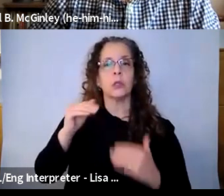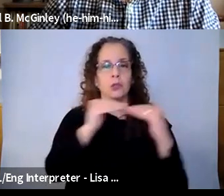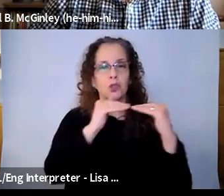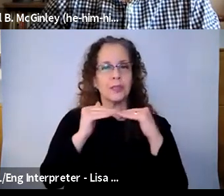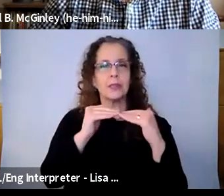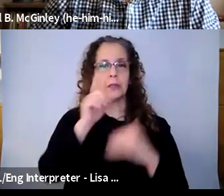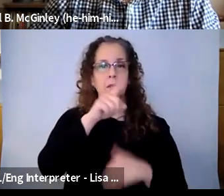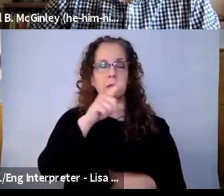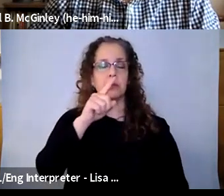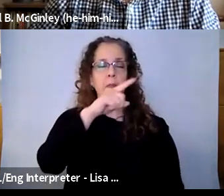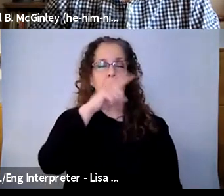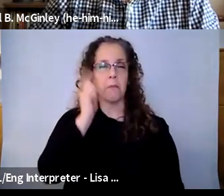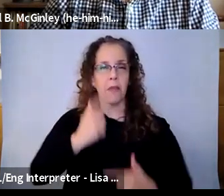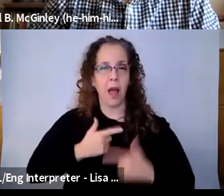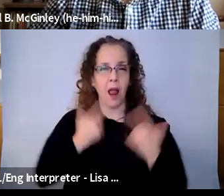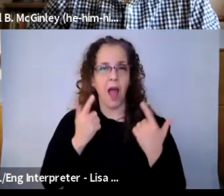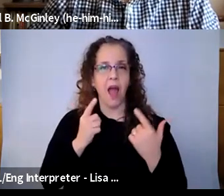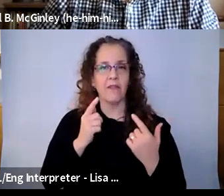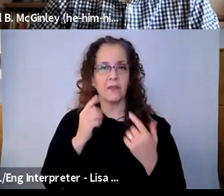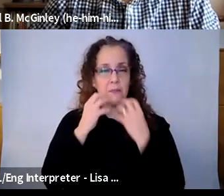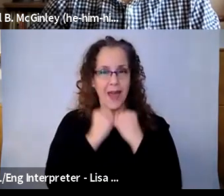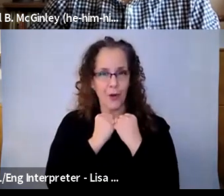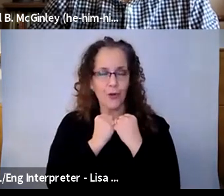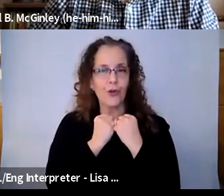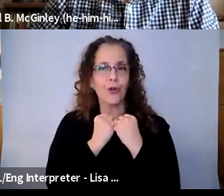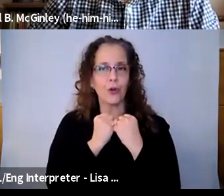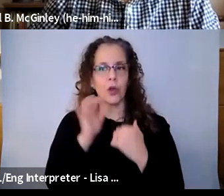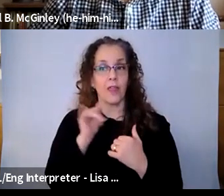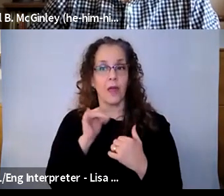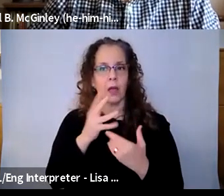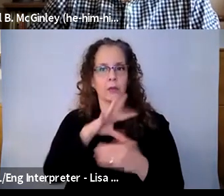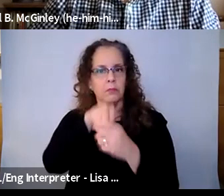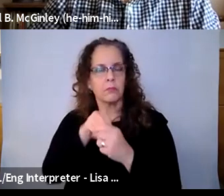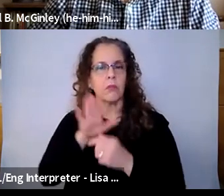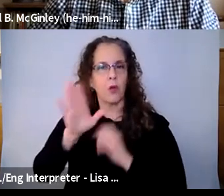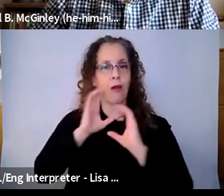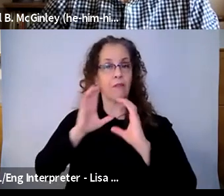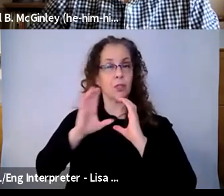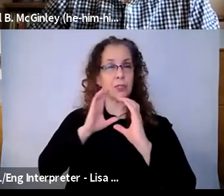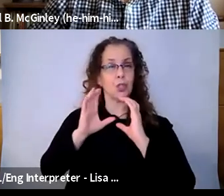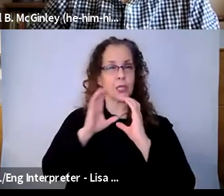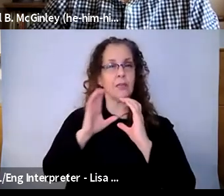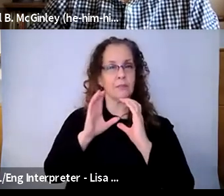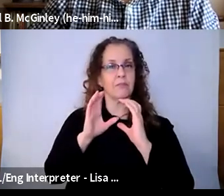antiracism, that's really coming into their conversations and the work that they're doing in programs. There's a Teens Curate